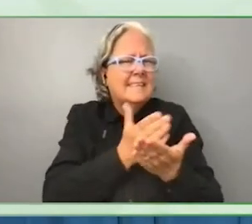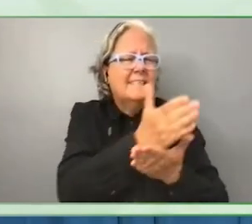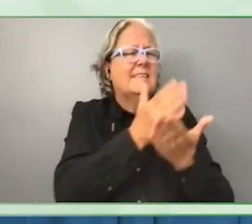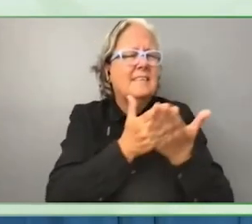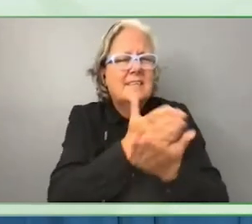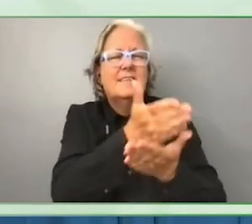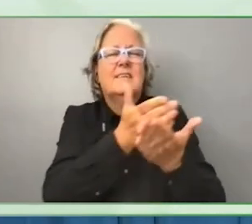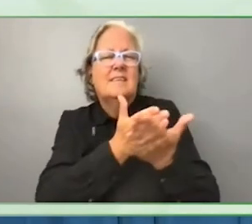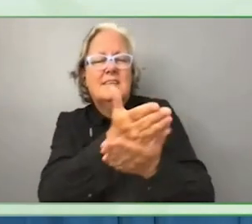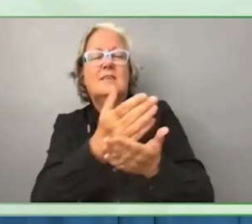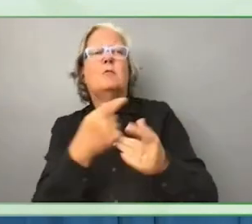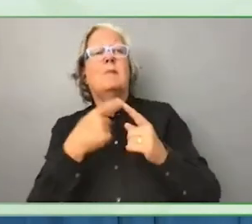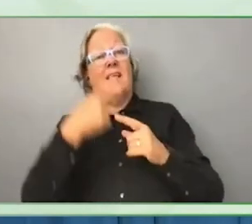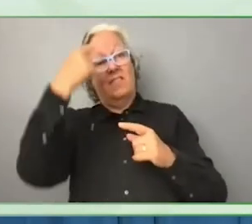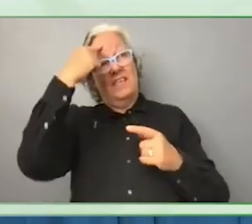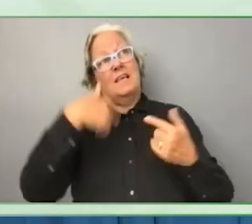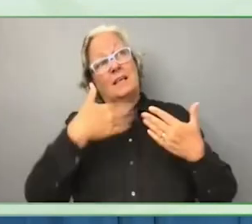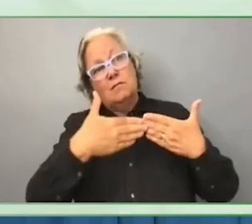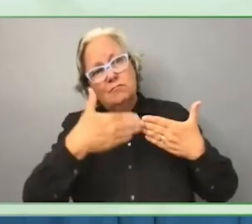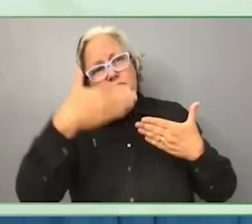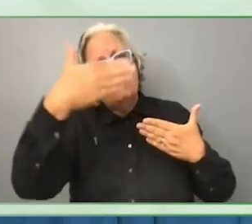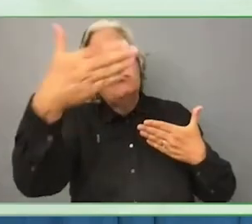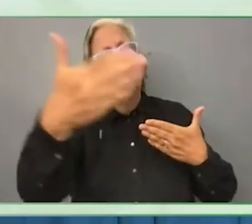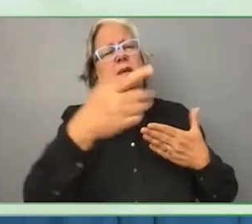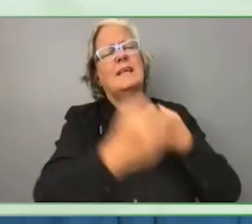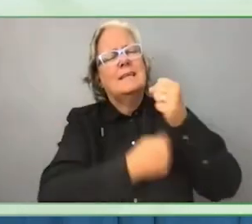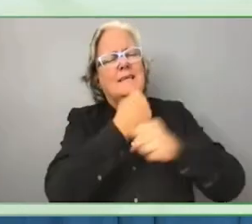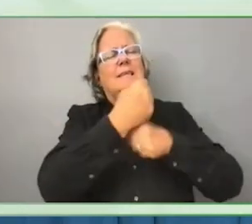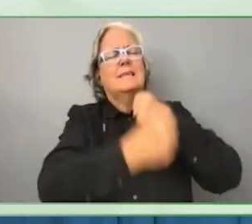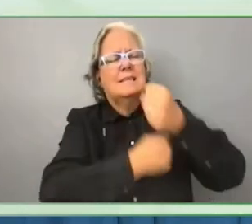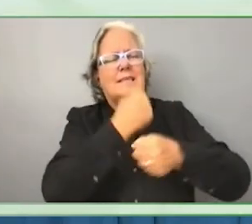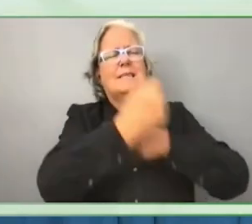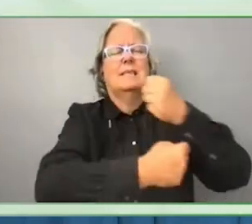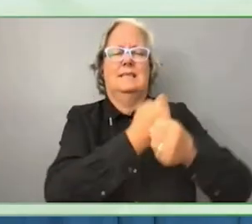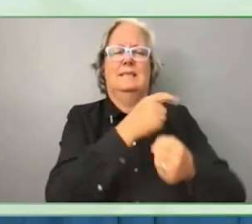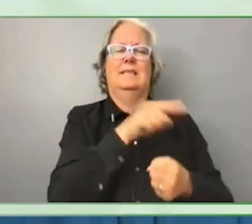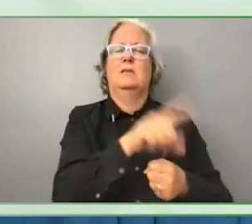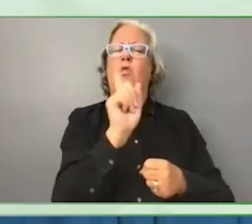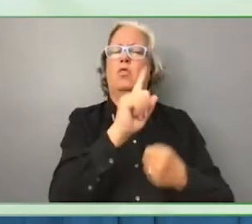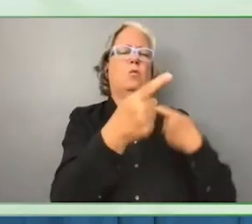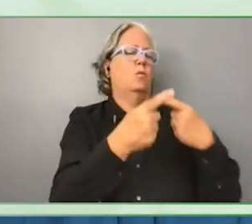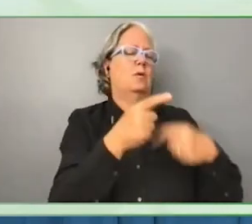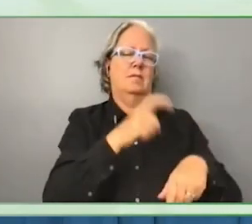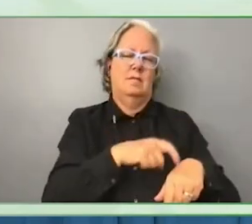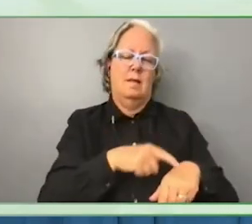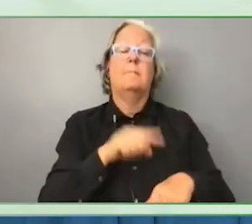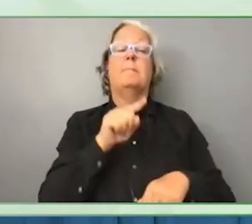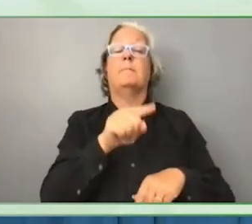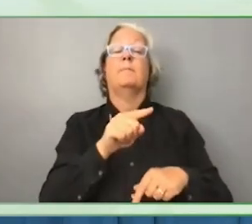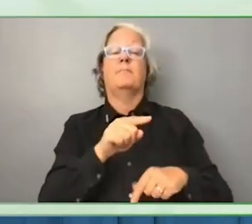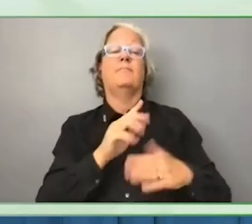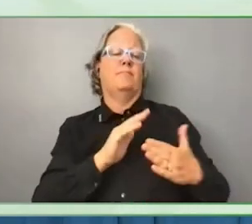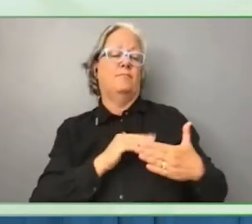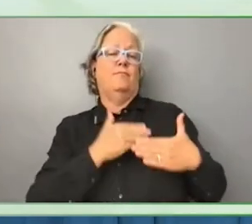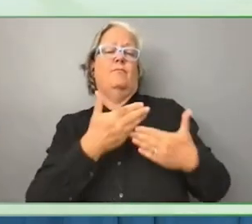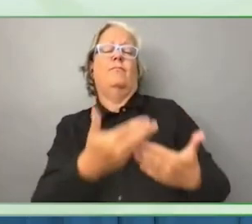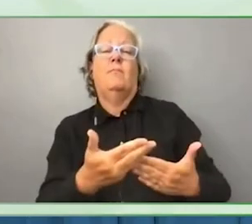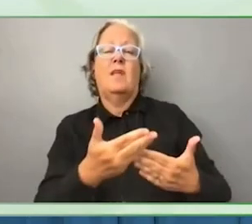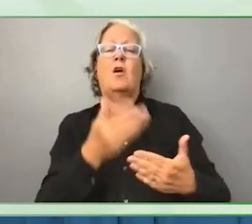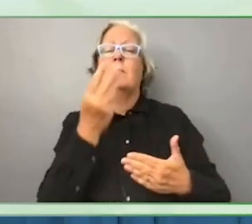A couple of words on what we do. We bring together foundations, national associations of